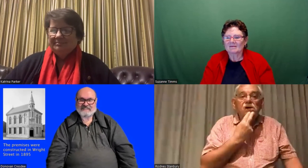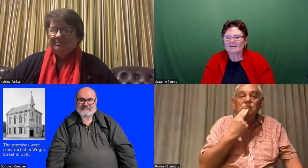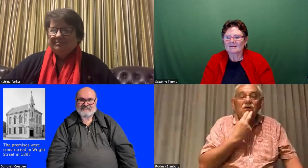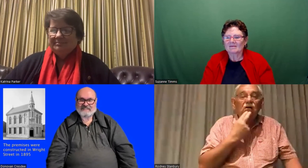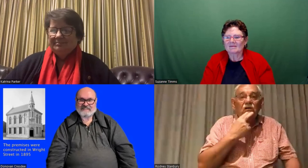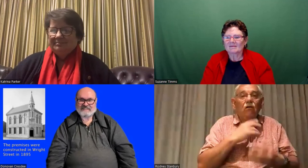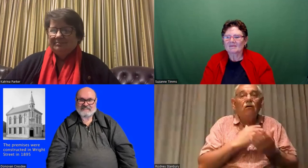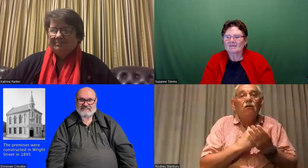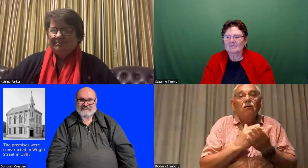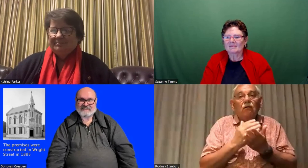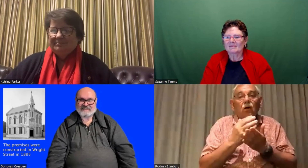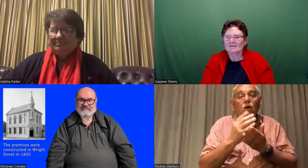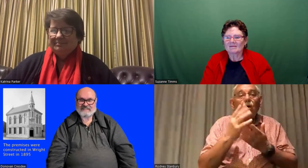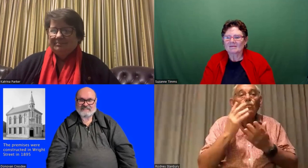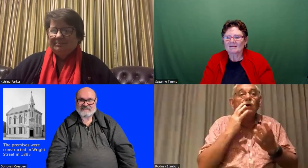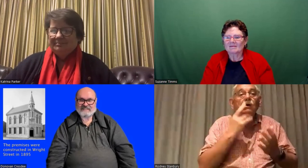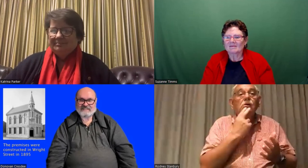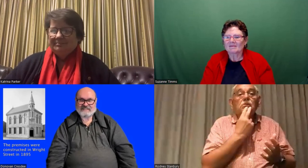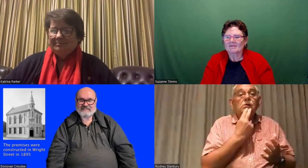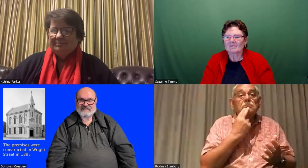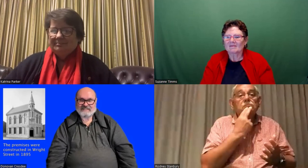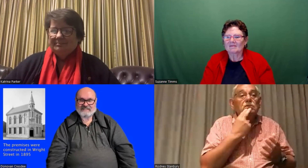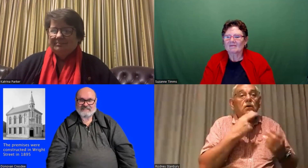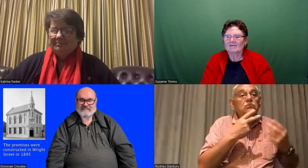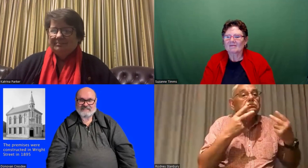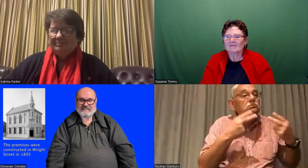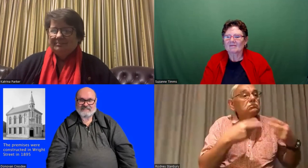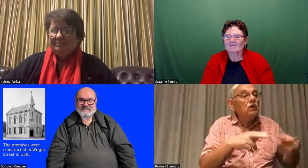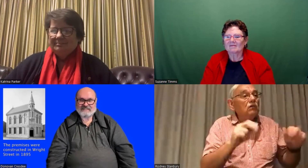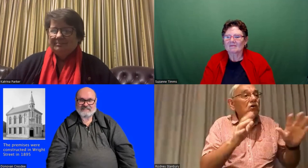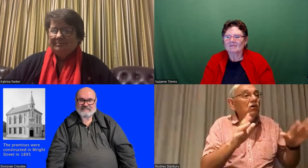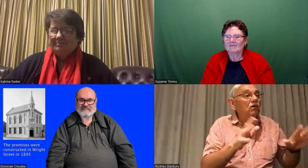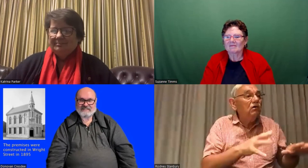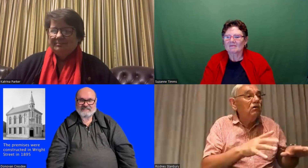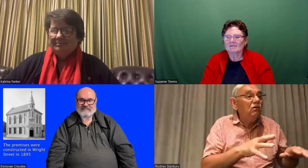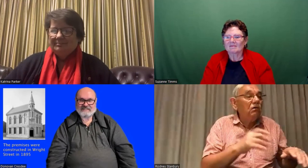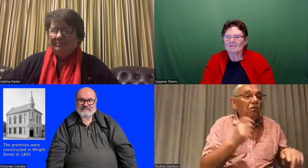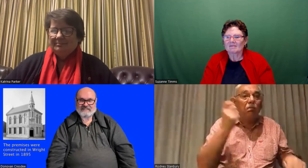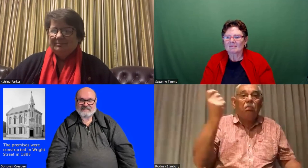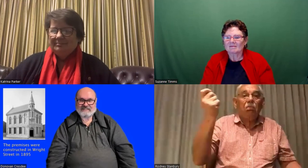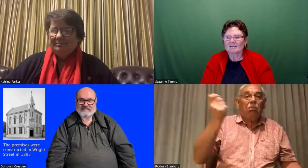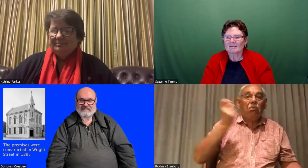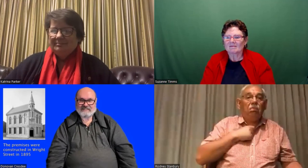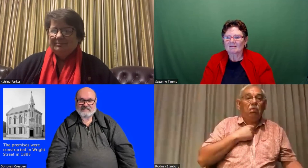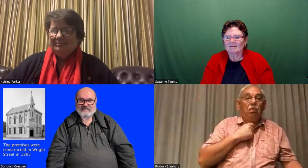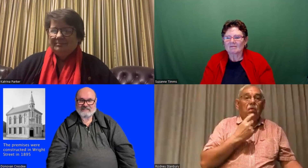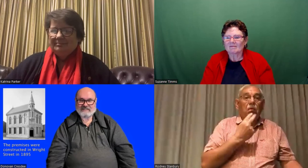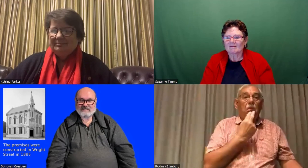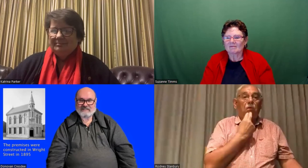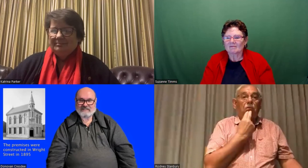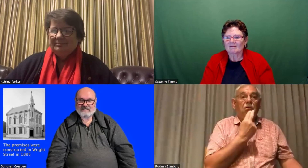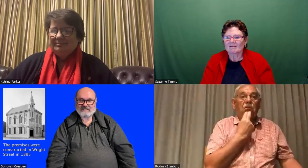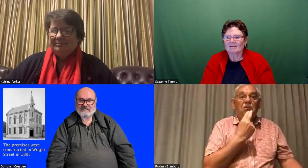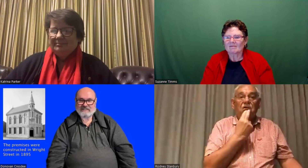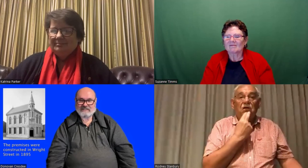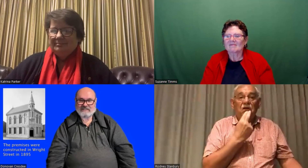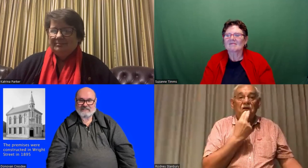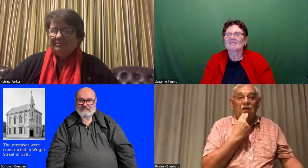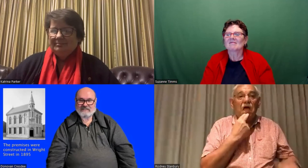that sort of stuck a little bit. Then when Samuel died there we go our sign name stuck